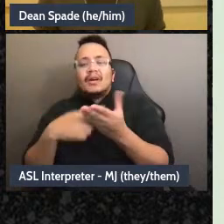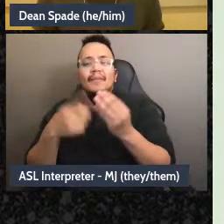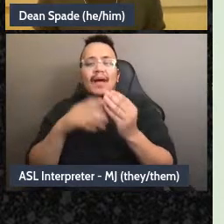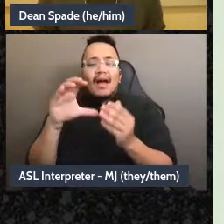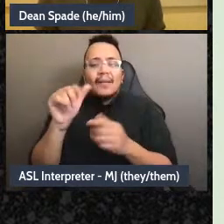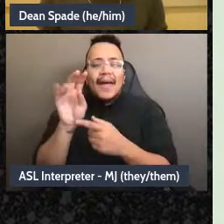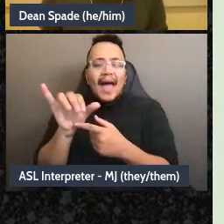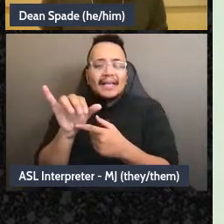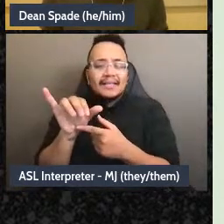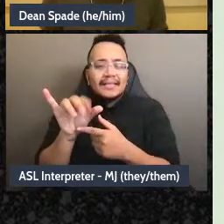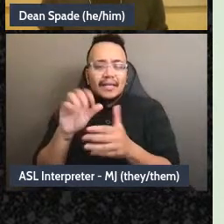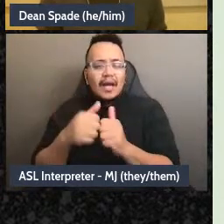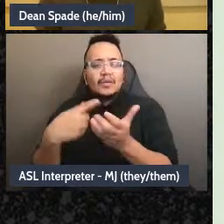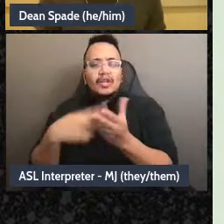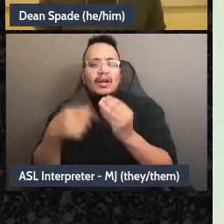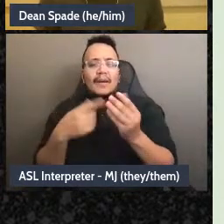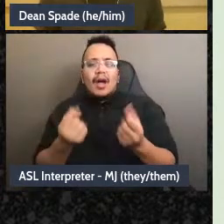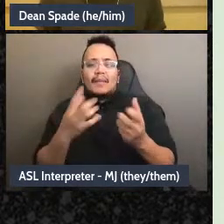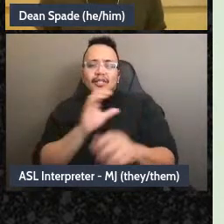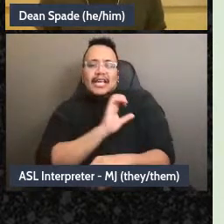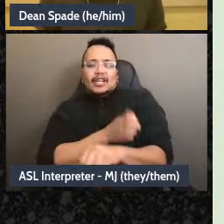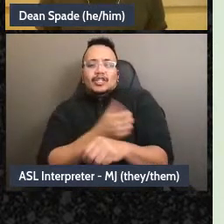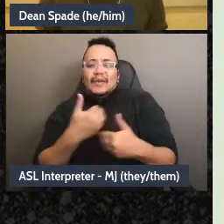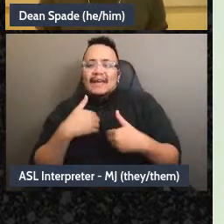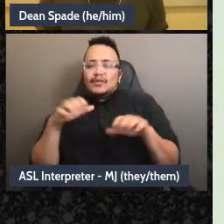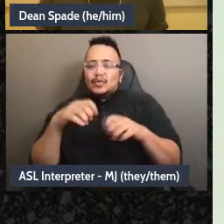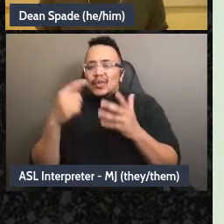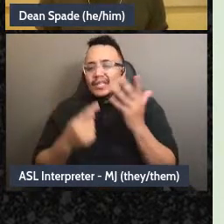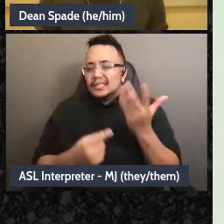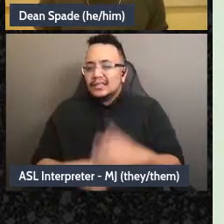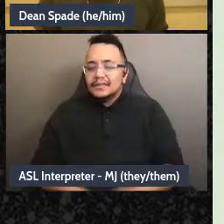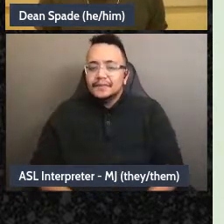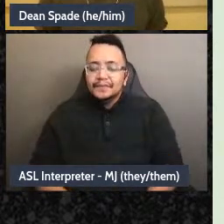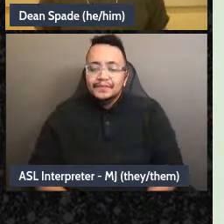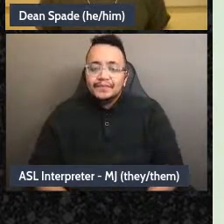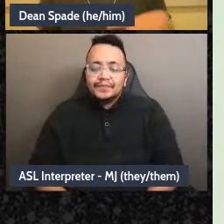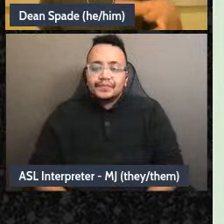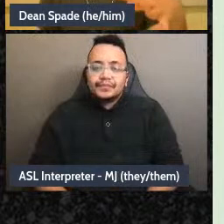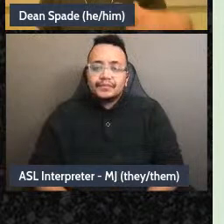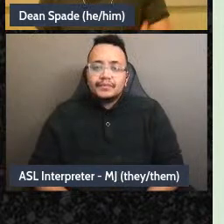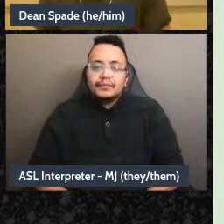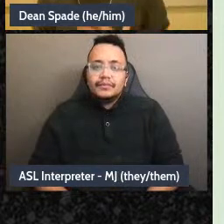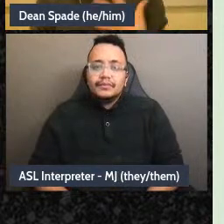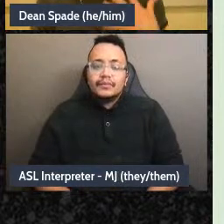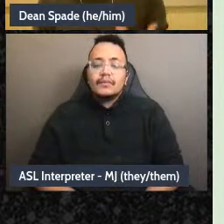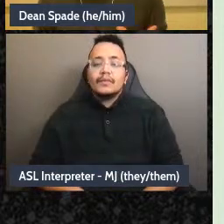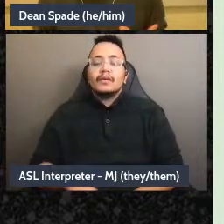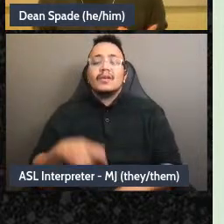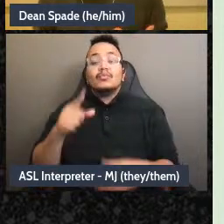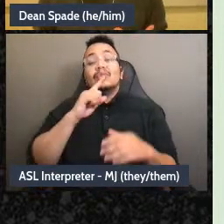to each other about capacity. In general this team thinks about the internal infrastructure and